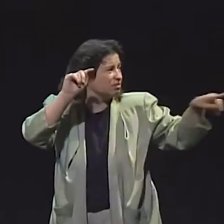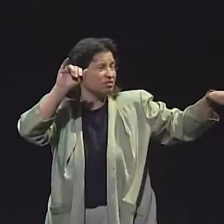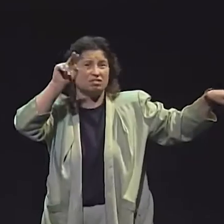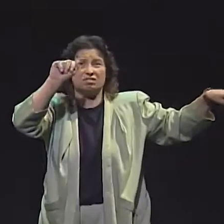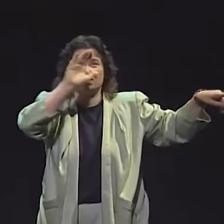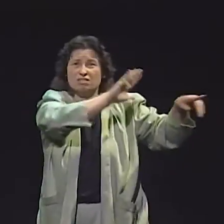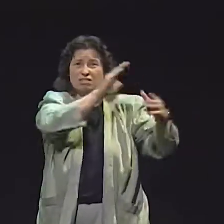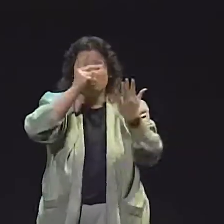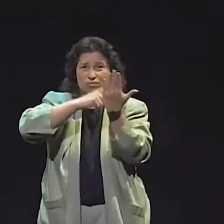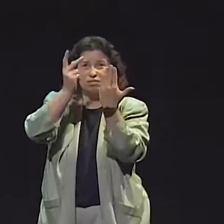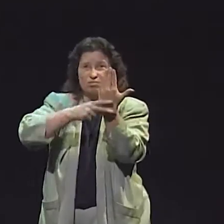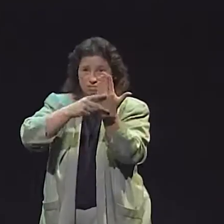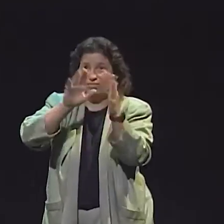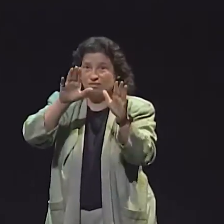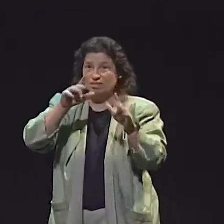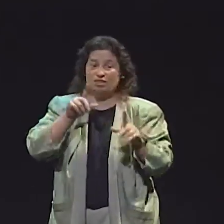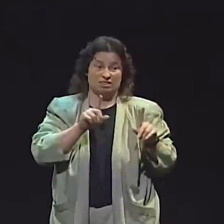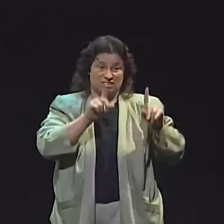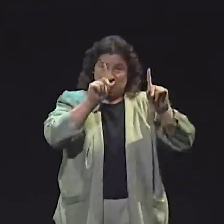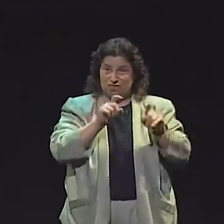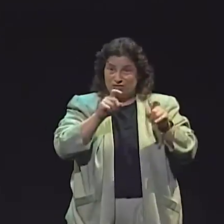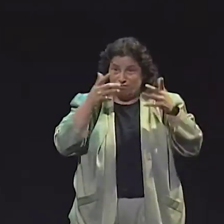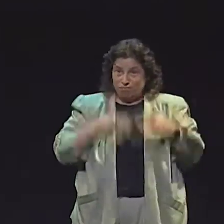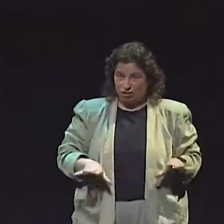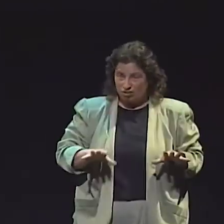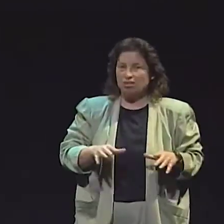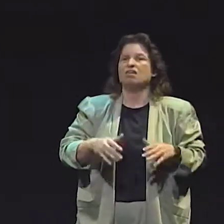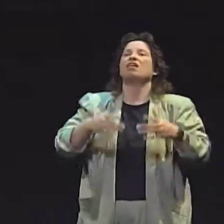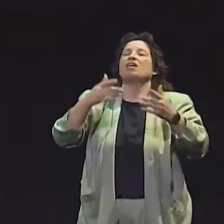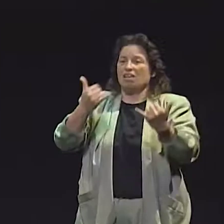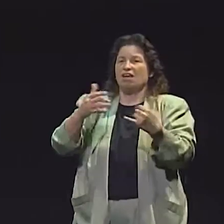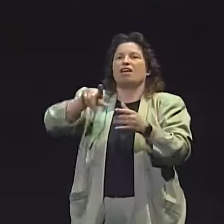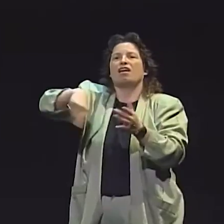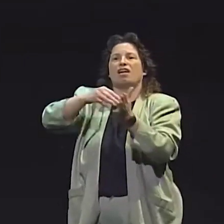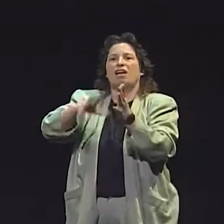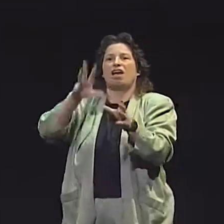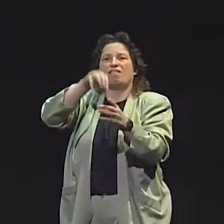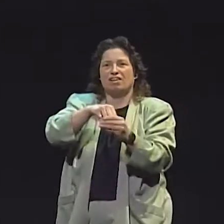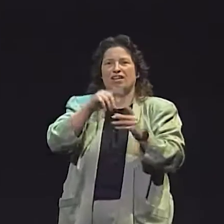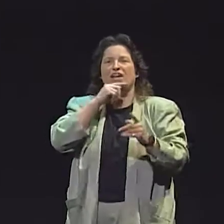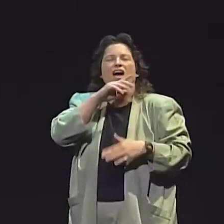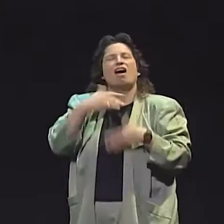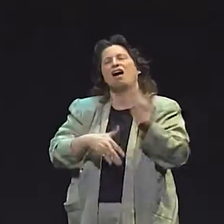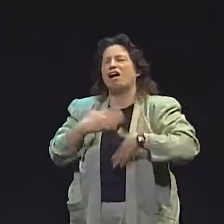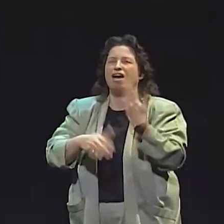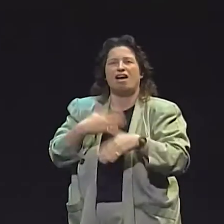NOW, WE'VE--ON THE X AXIS, YOU SEE FALL AND SPRING AS THE TWO LABELS.